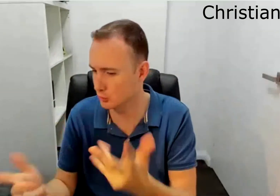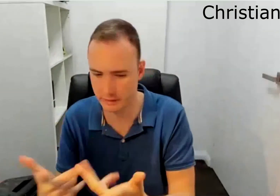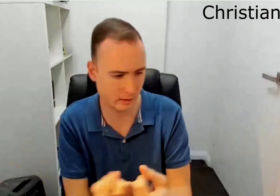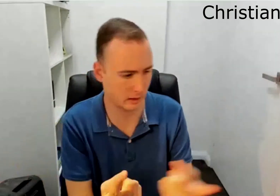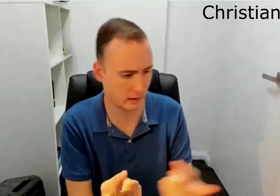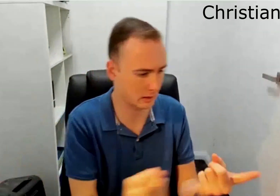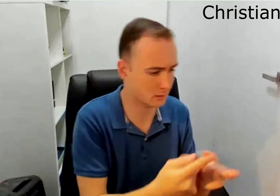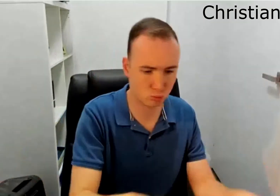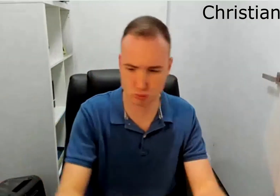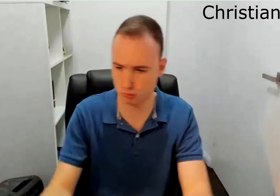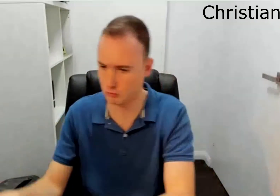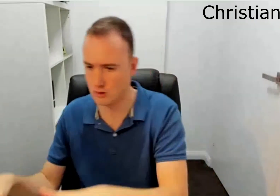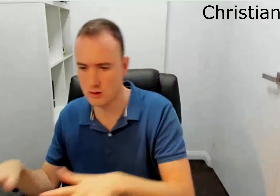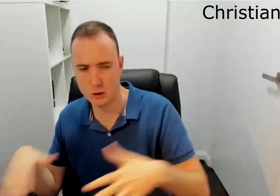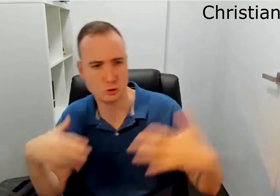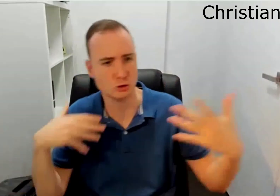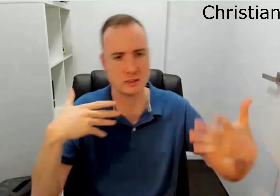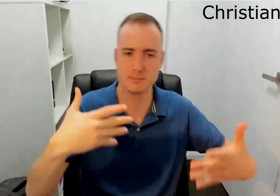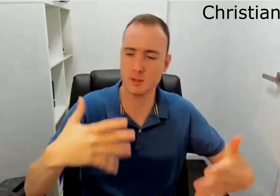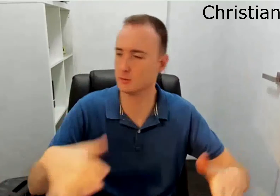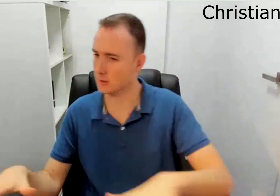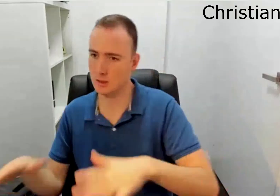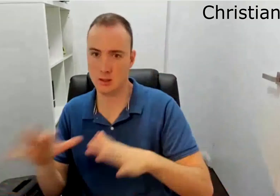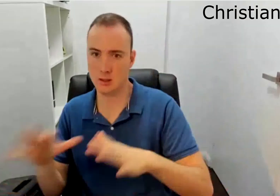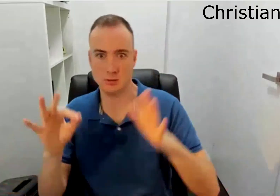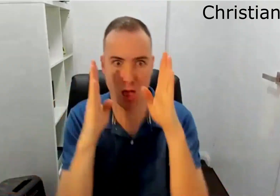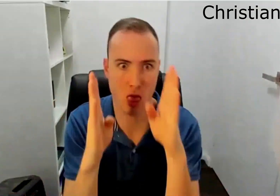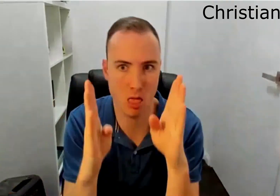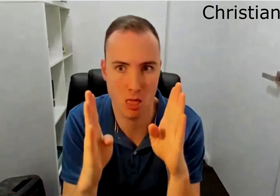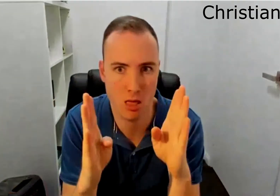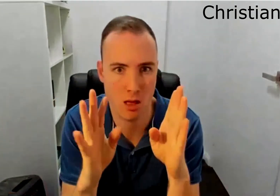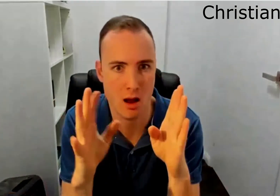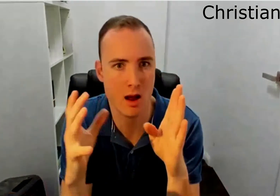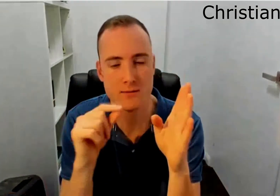They don't have to watch they could be doing other things around the computer and listening to the meeting